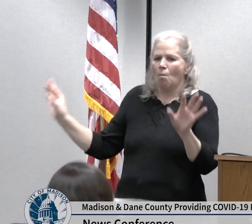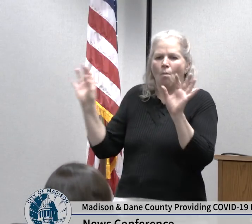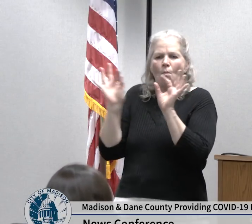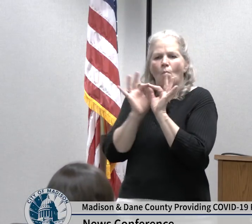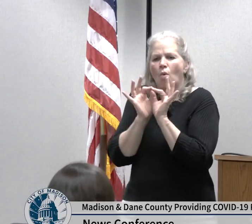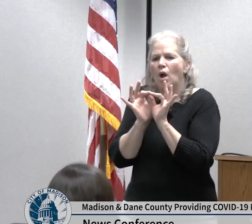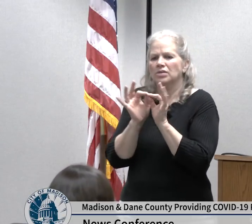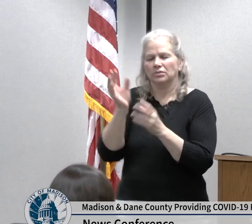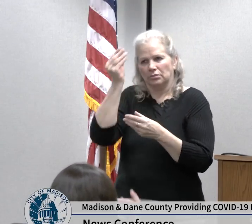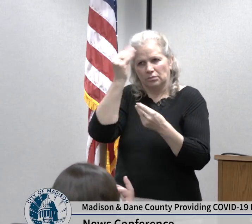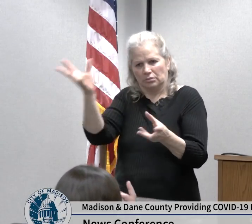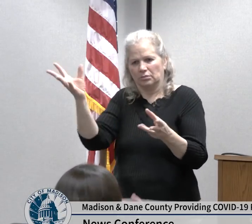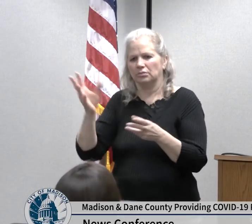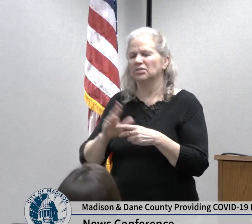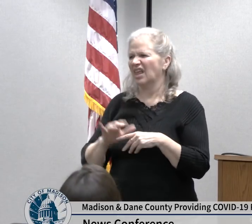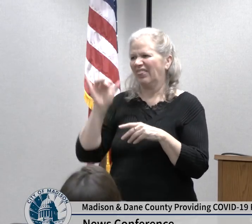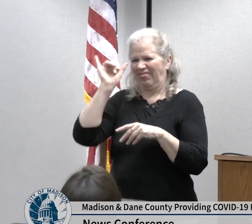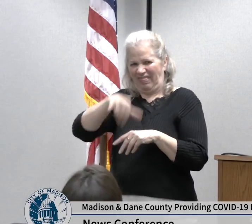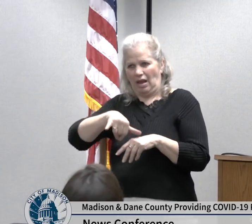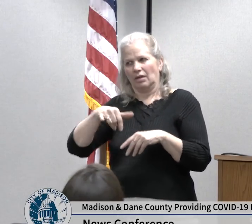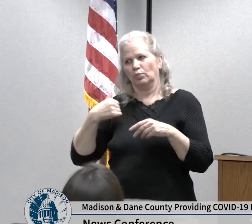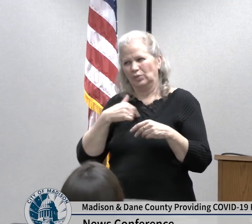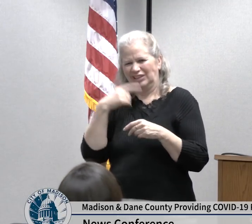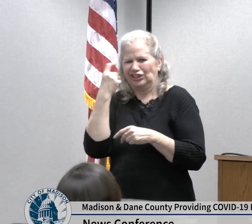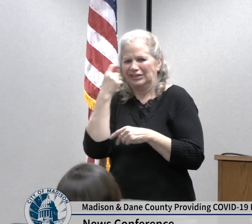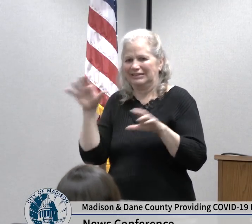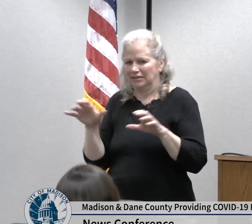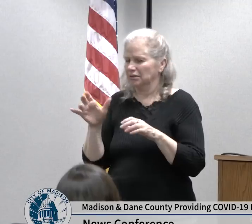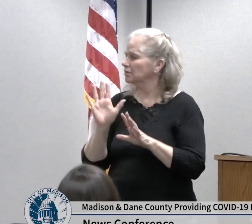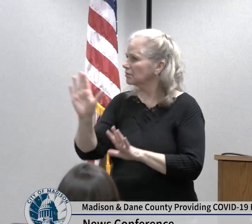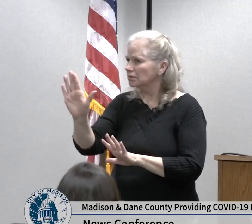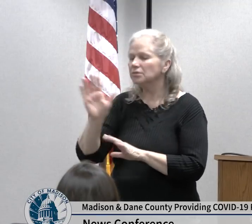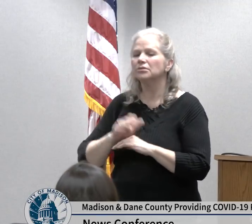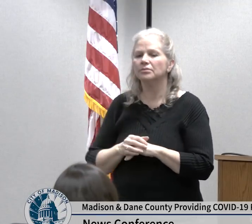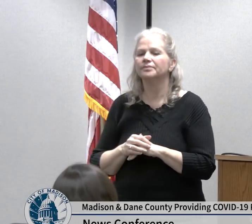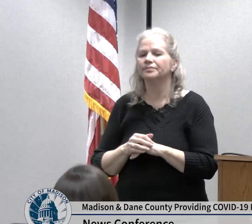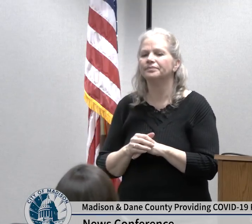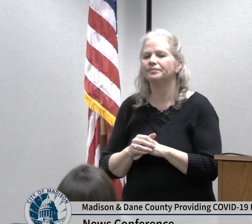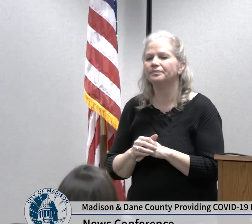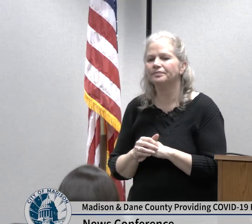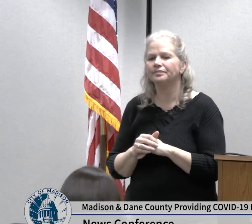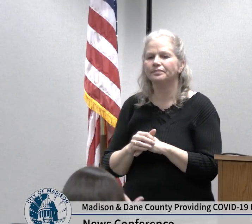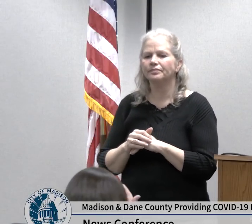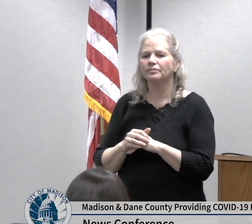so we encourage patients to call ahead I think we know that a patient's are